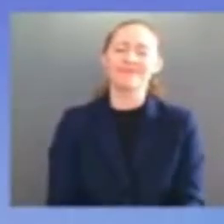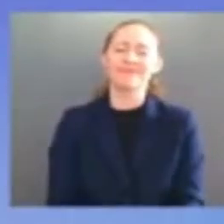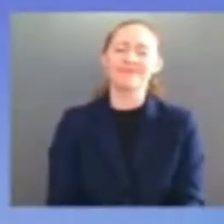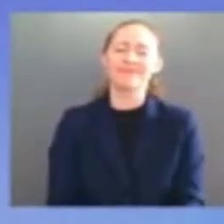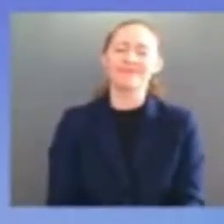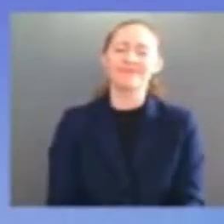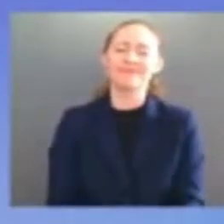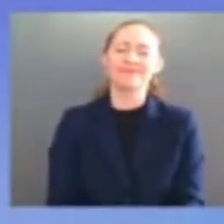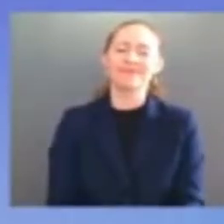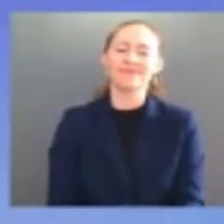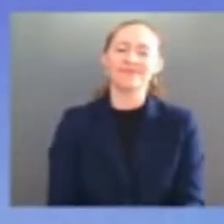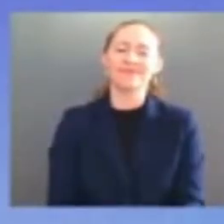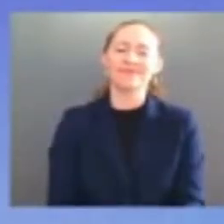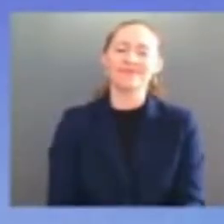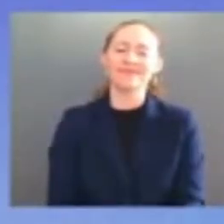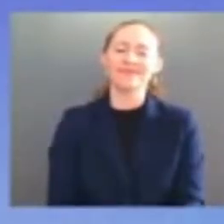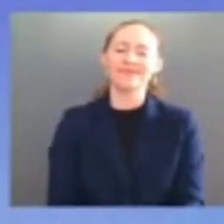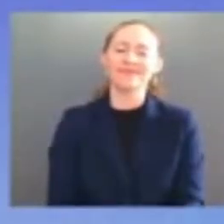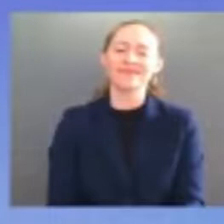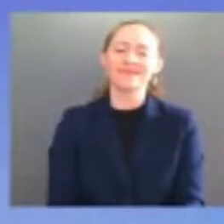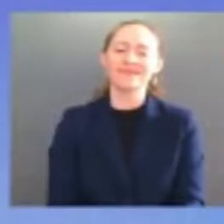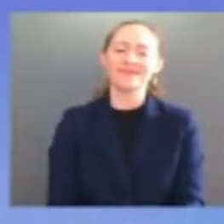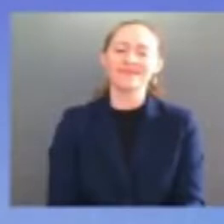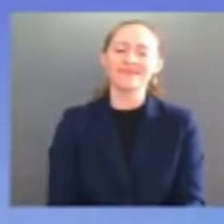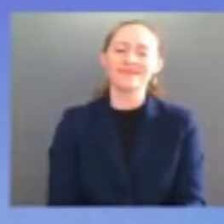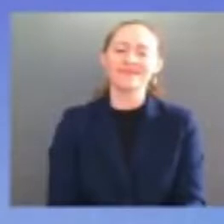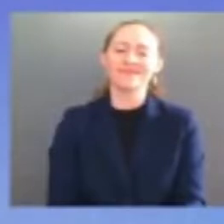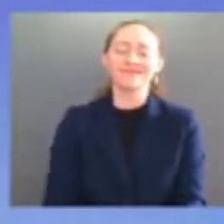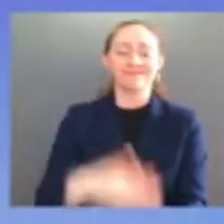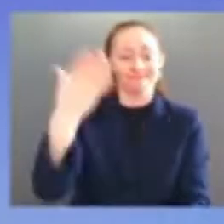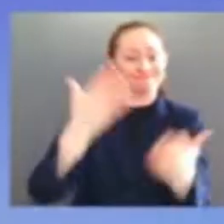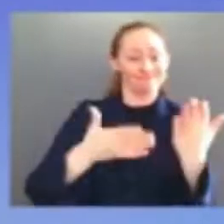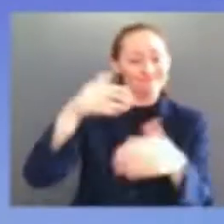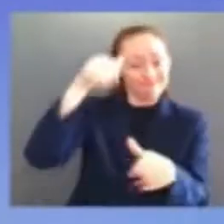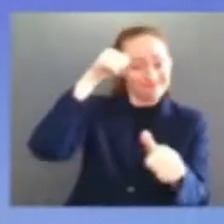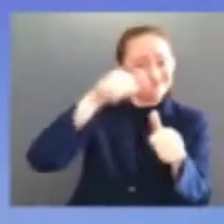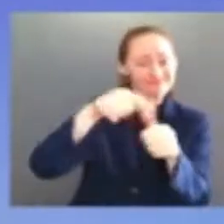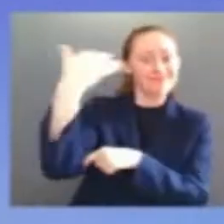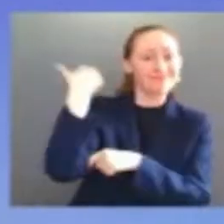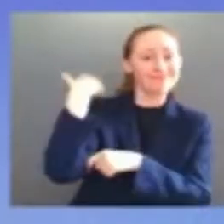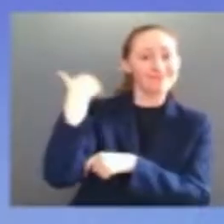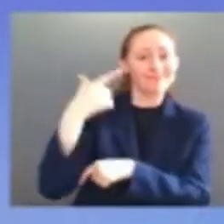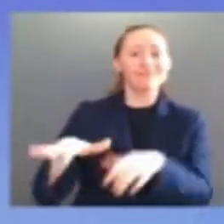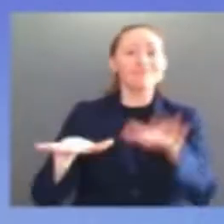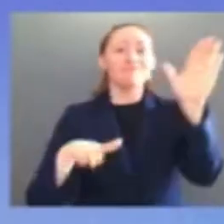her husband dr patrick jackson and his family patrick stand up man stand up